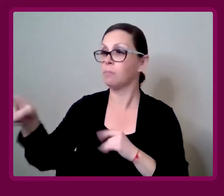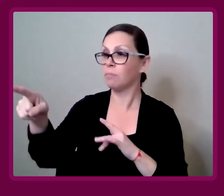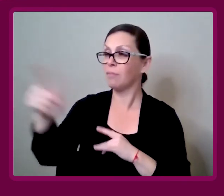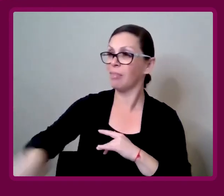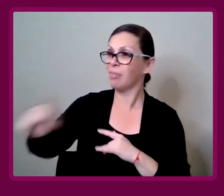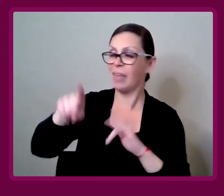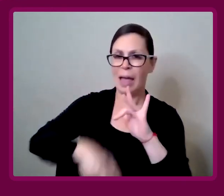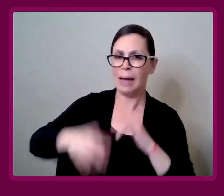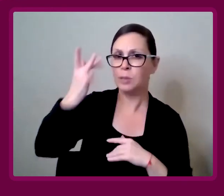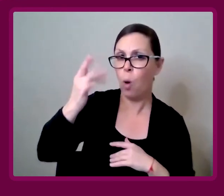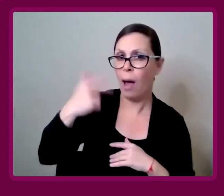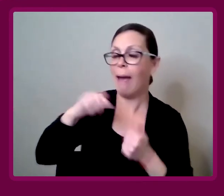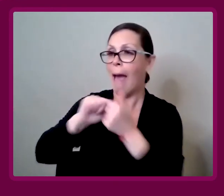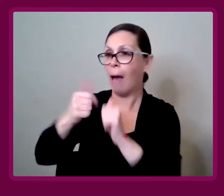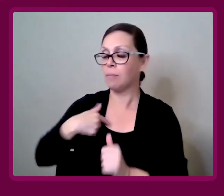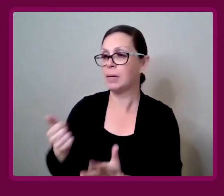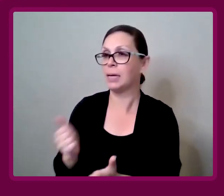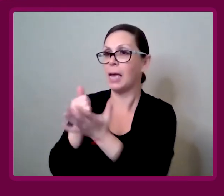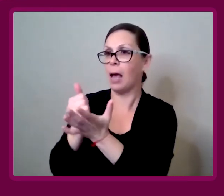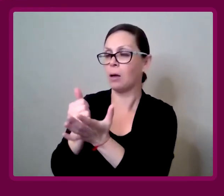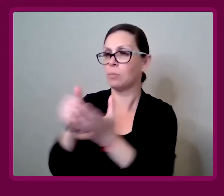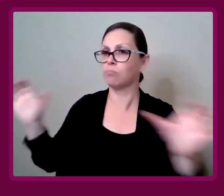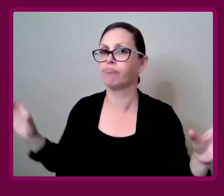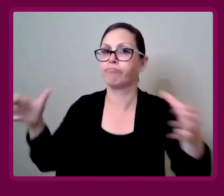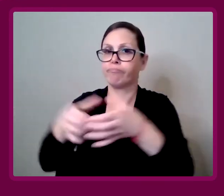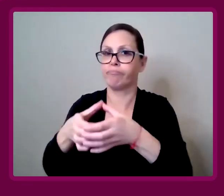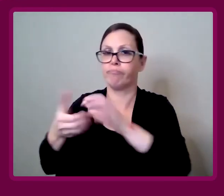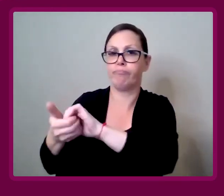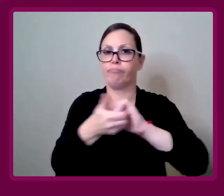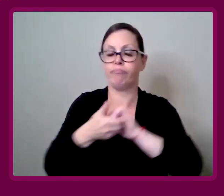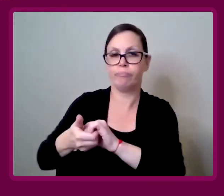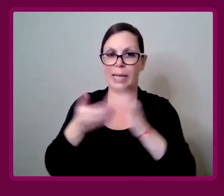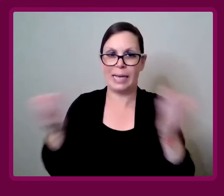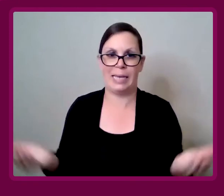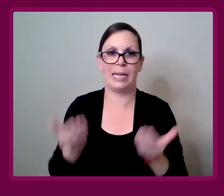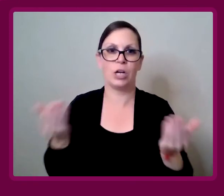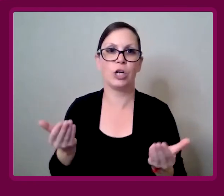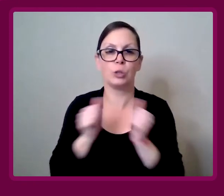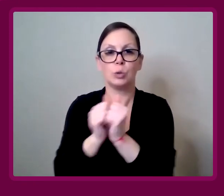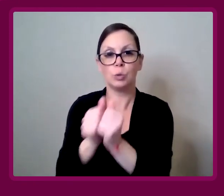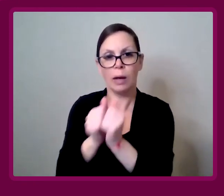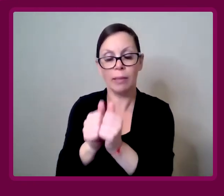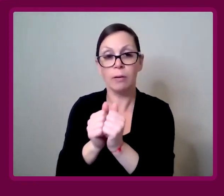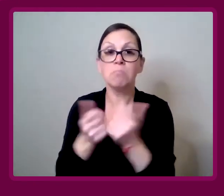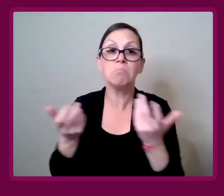Why aren't they here? How can I help bring everyone to that table?"